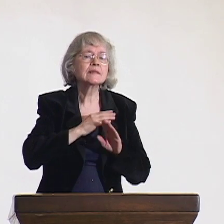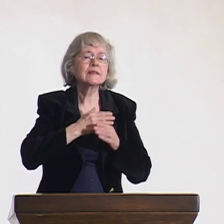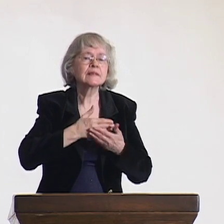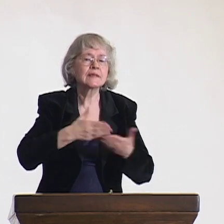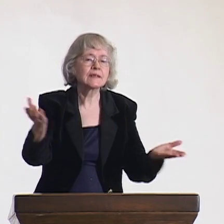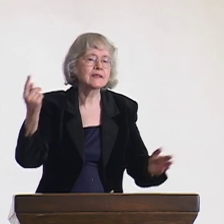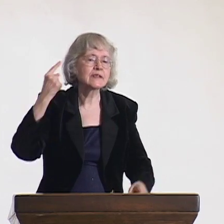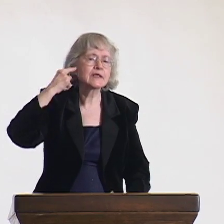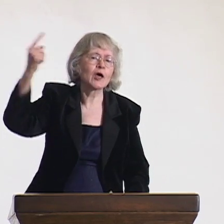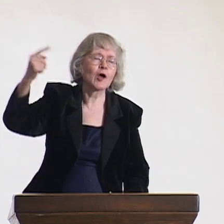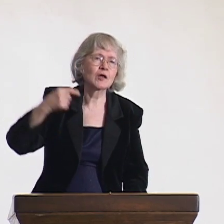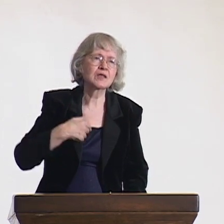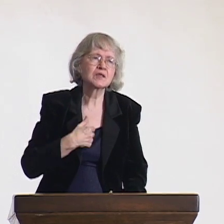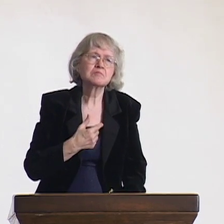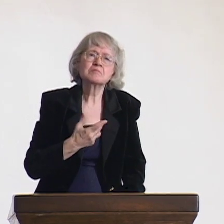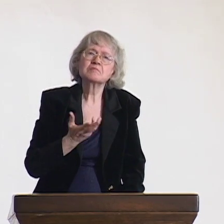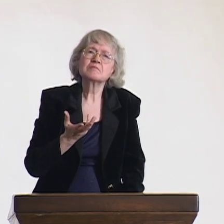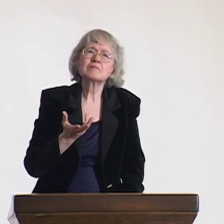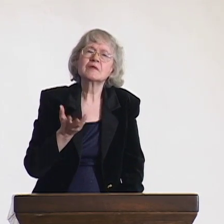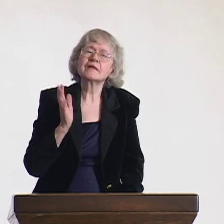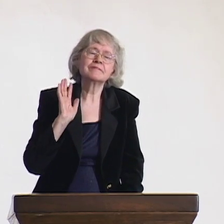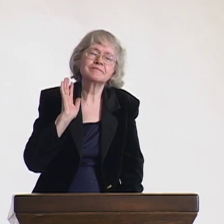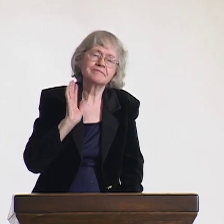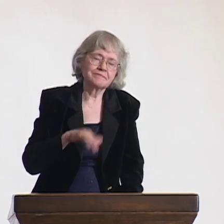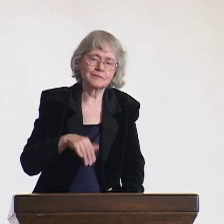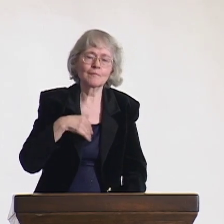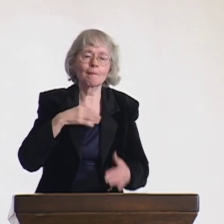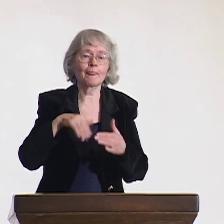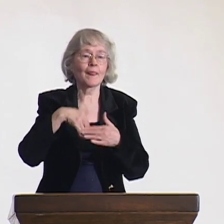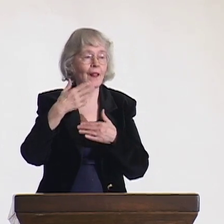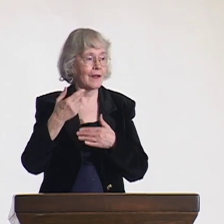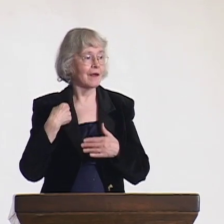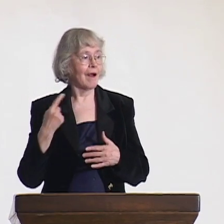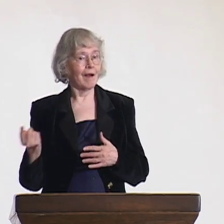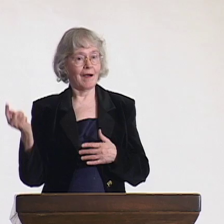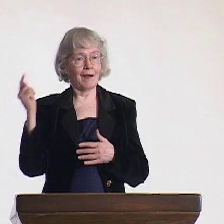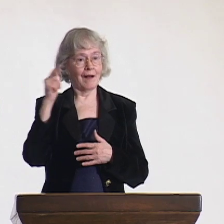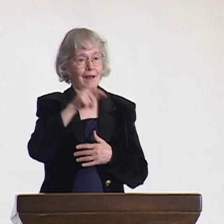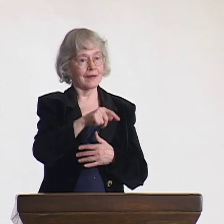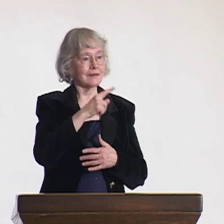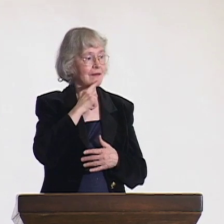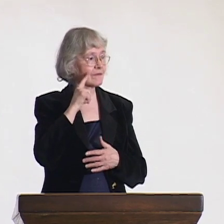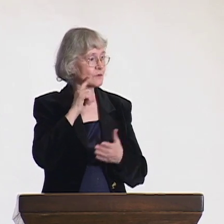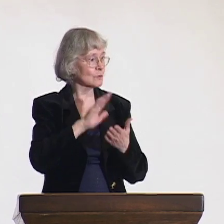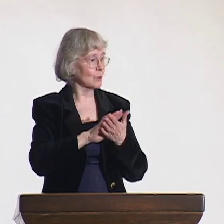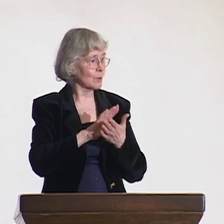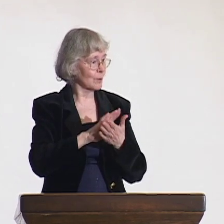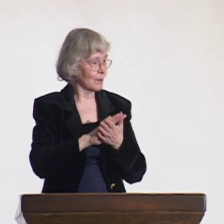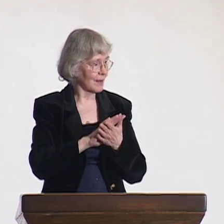My mother took me there, and on the first day, I saw various boys and girls seated in a row.